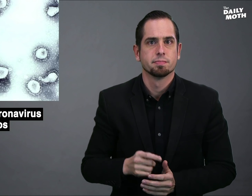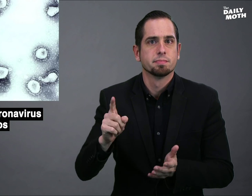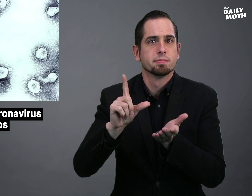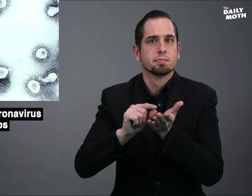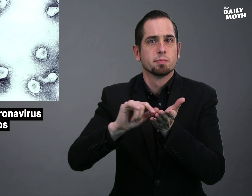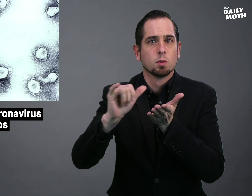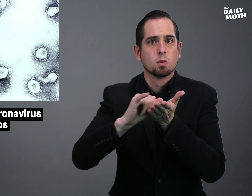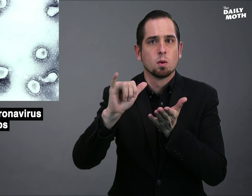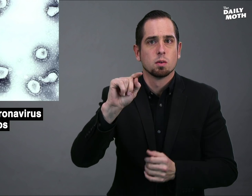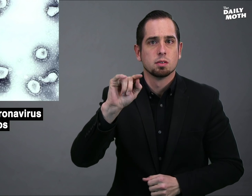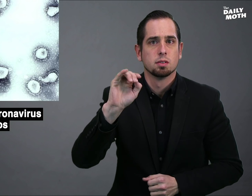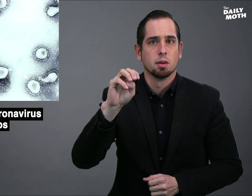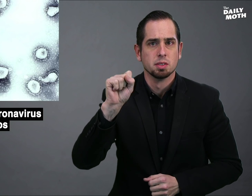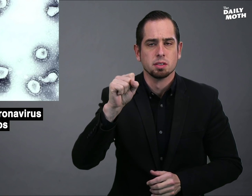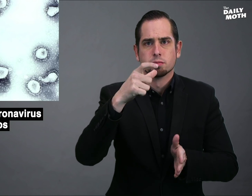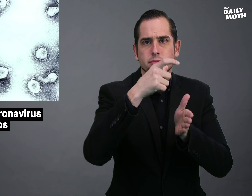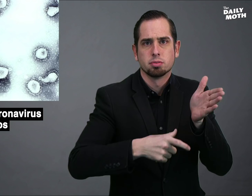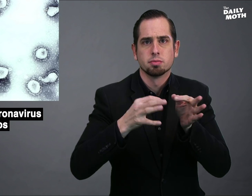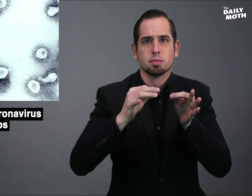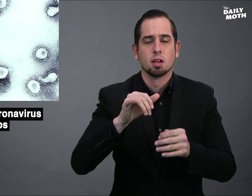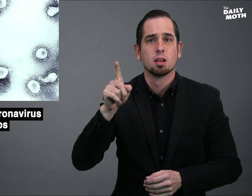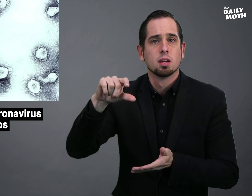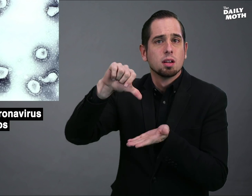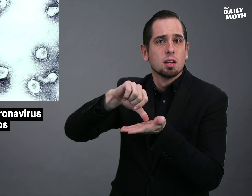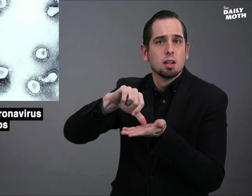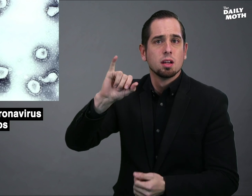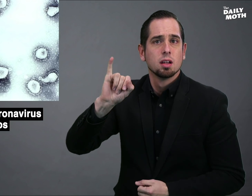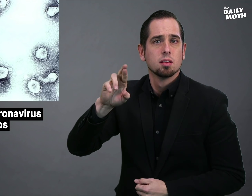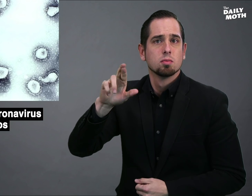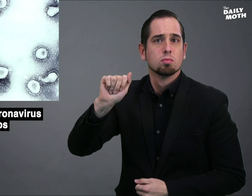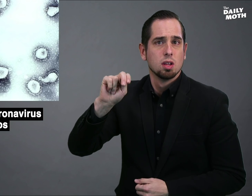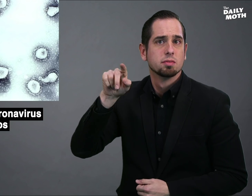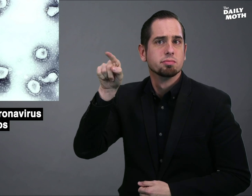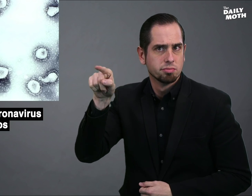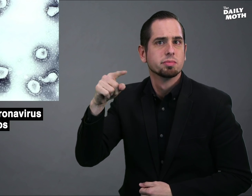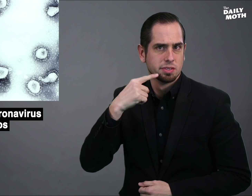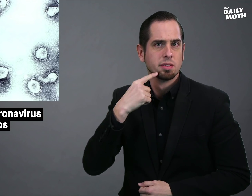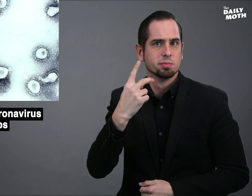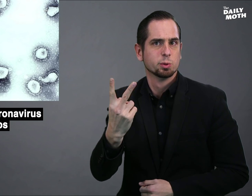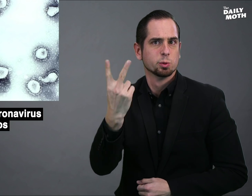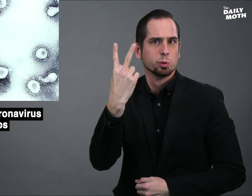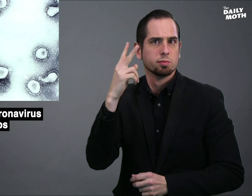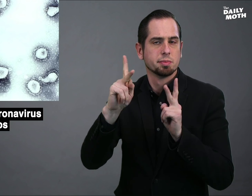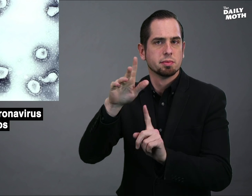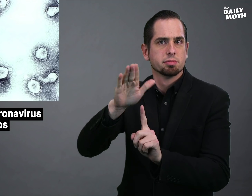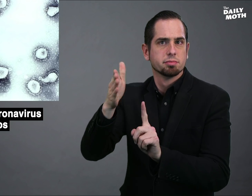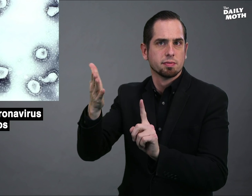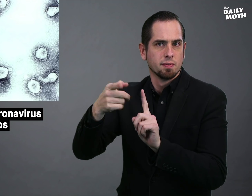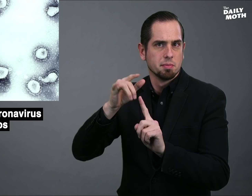The New York Times reported that Iran reported two deaths